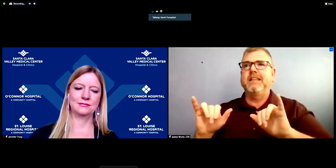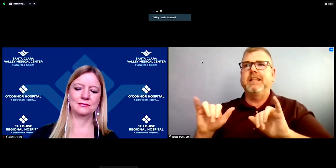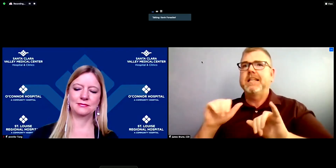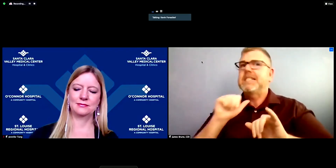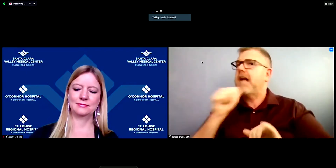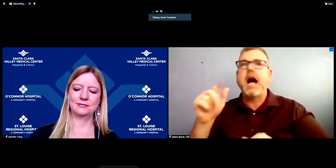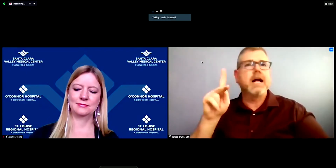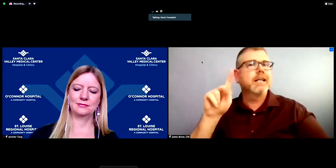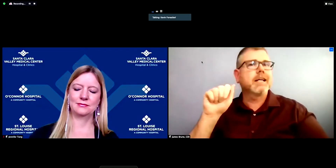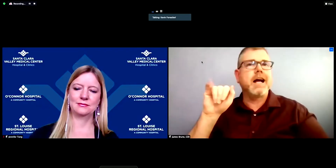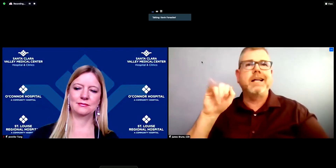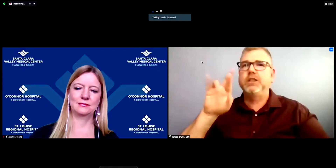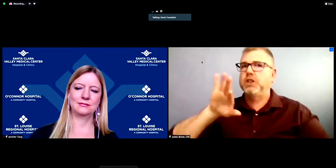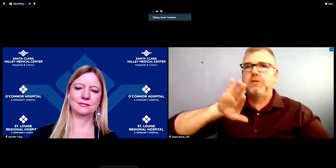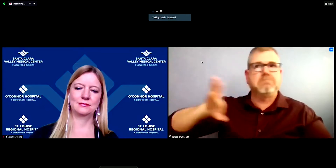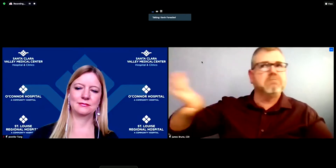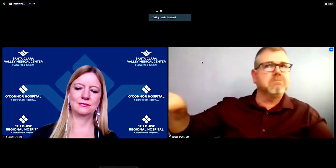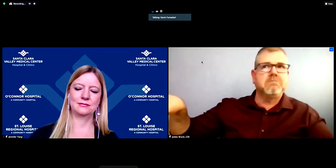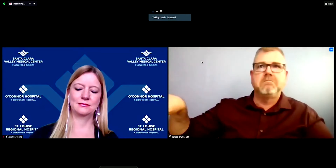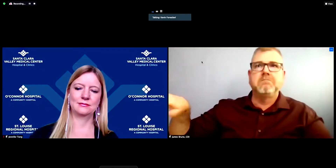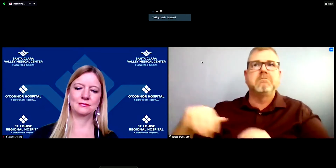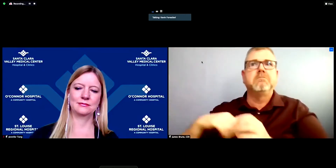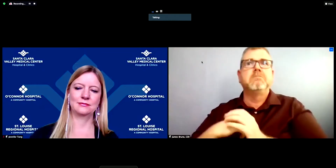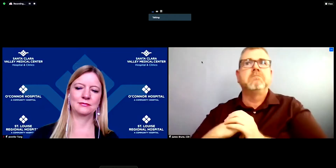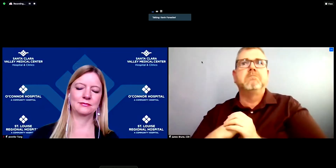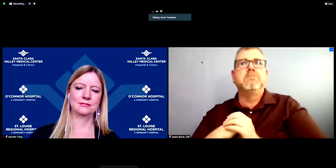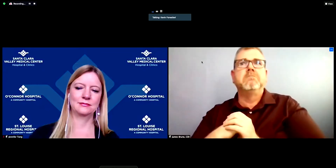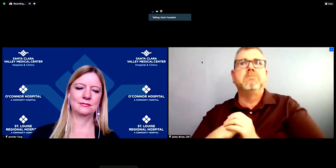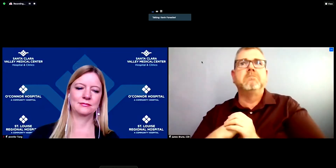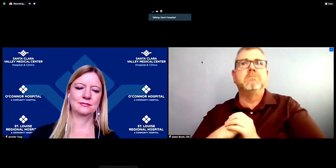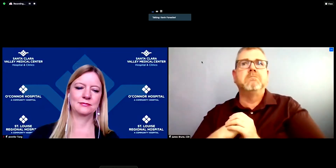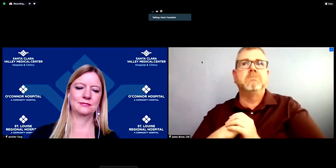um so i just want to clarification on that? and If someone could maybe address that,